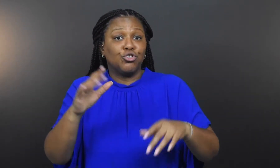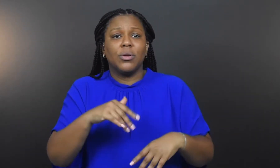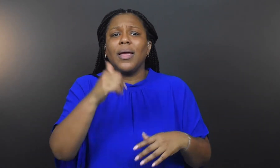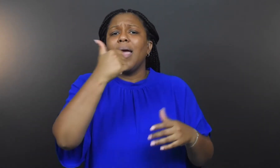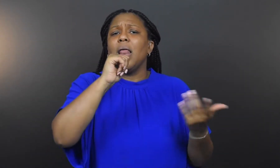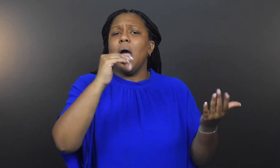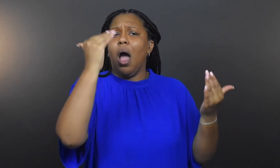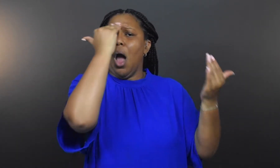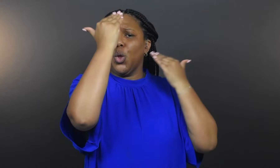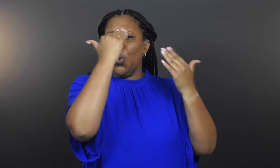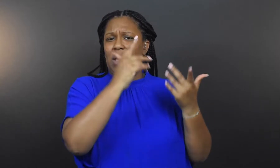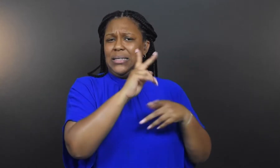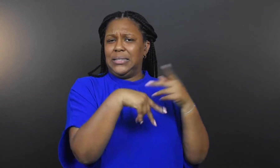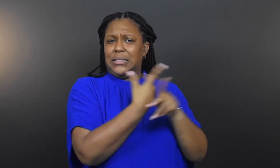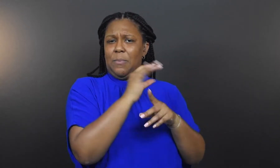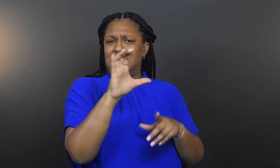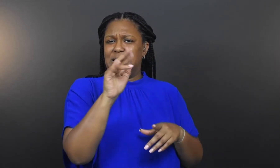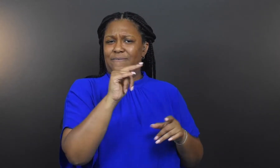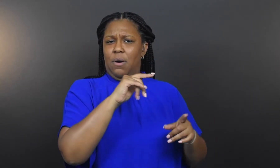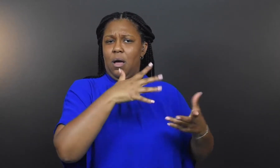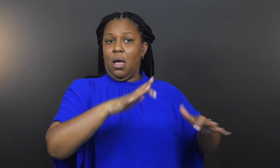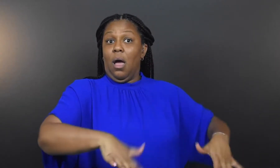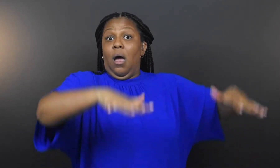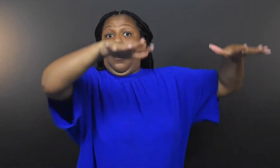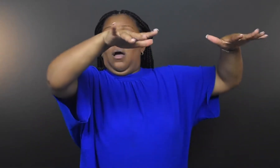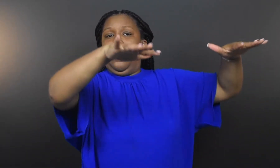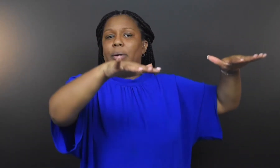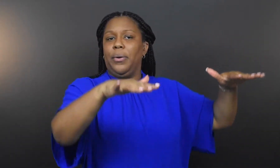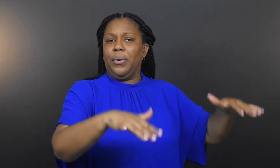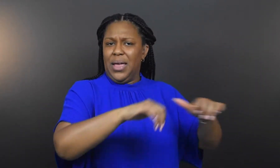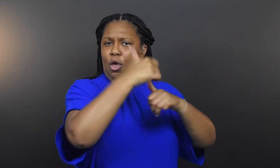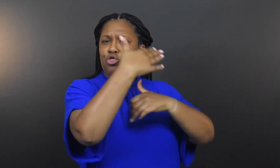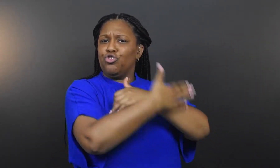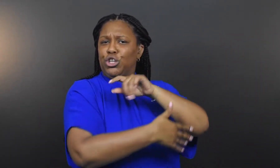of civil unrest in other countries.